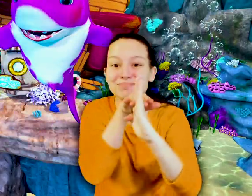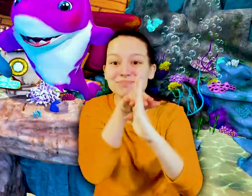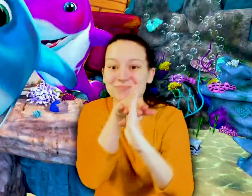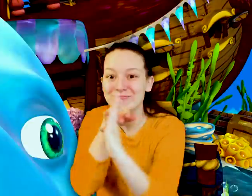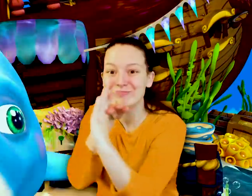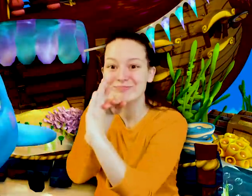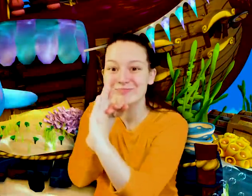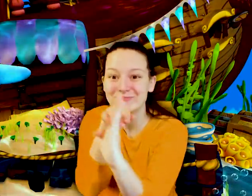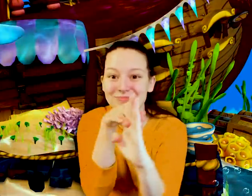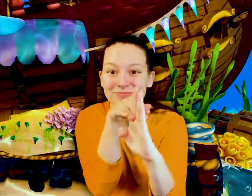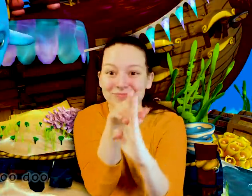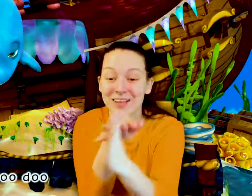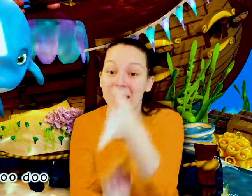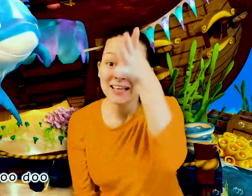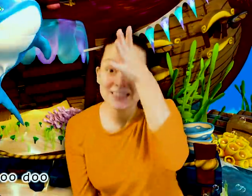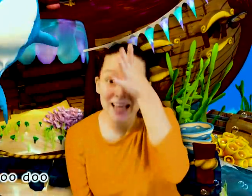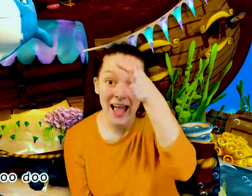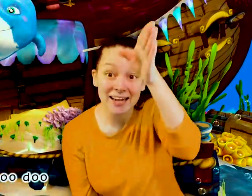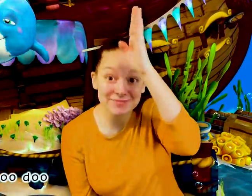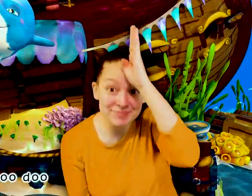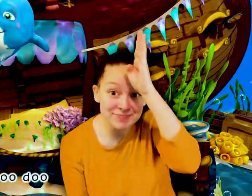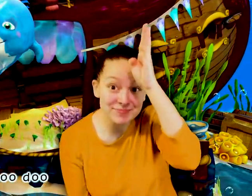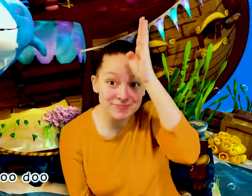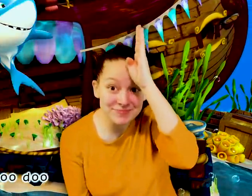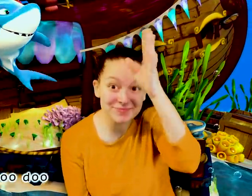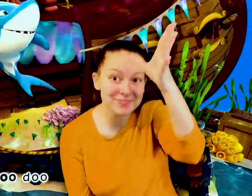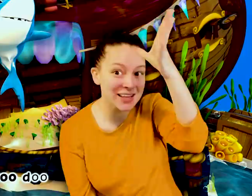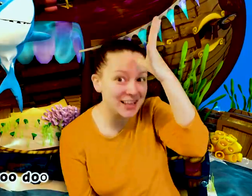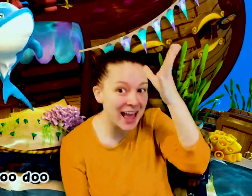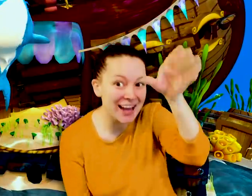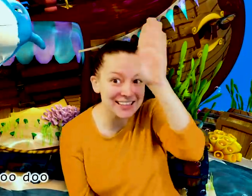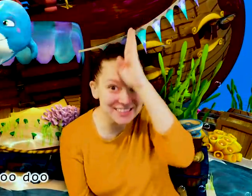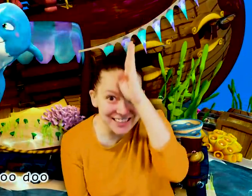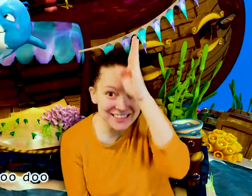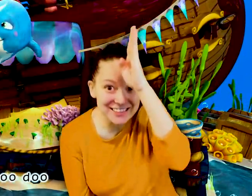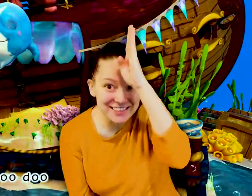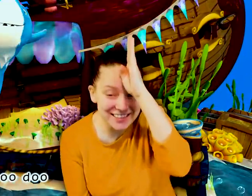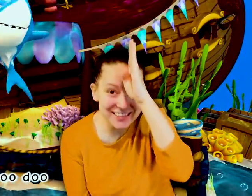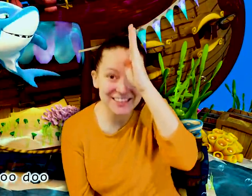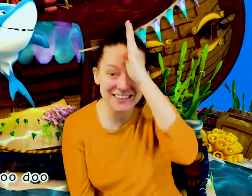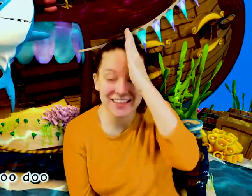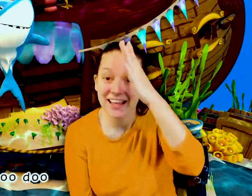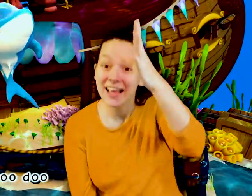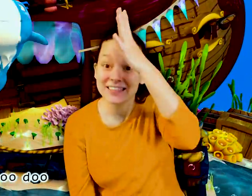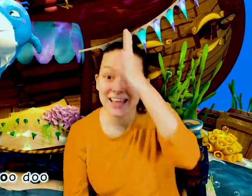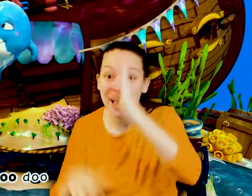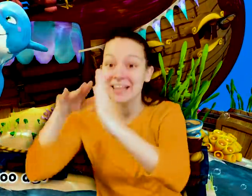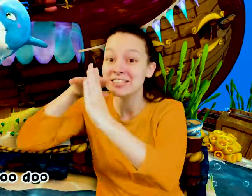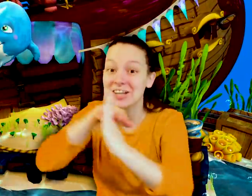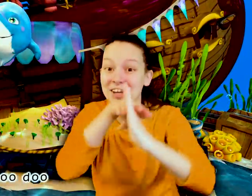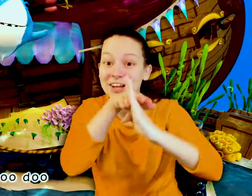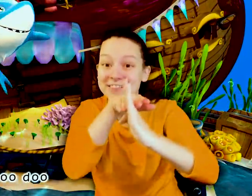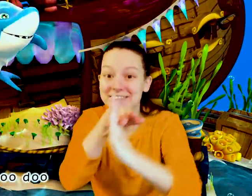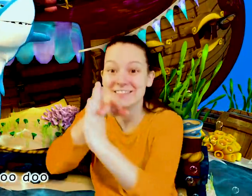Daddy Shark …. Daddy Shark